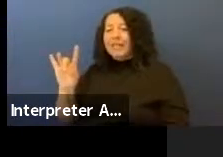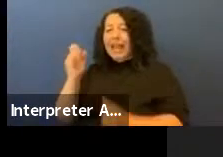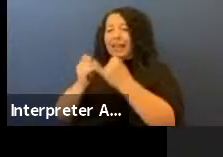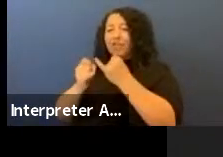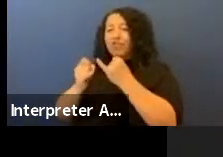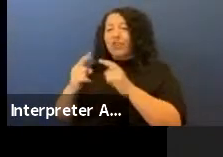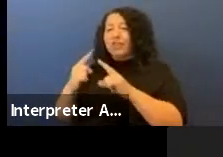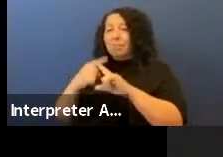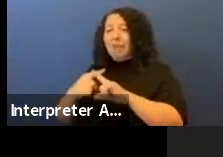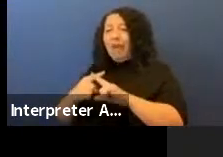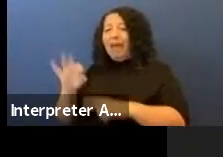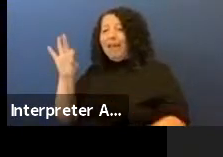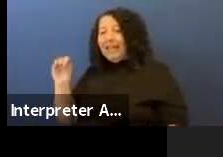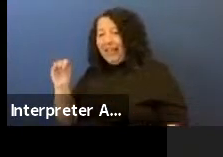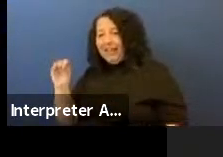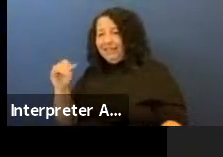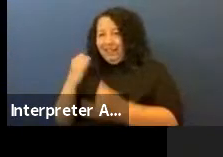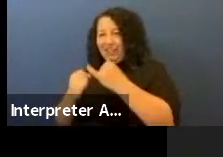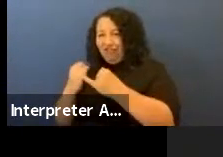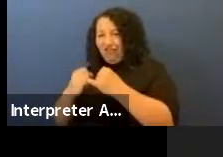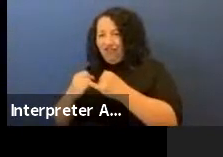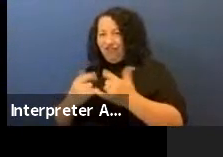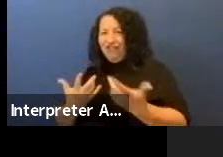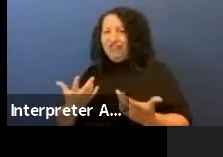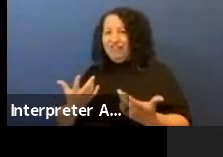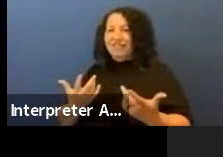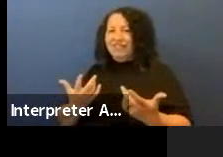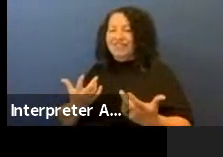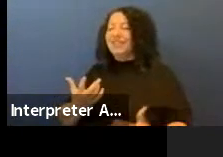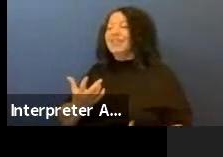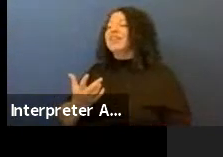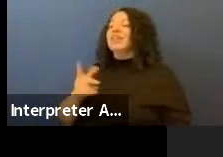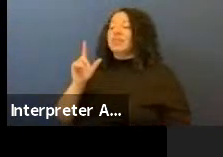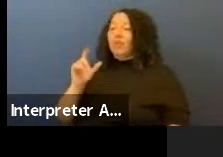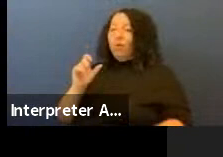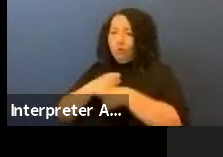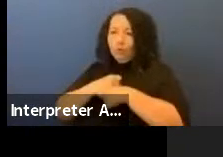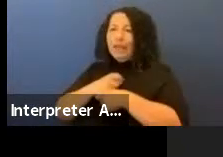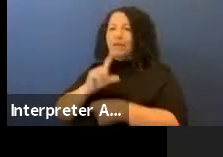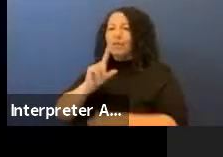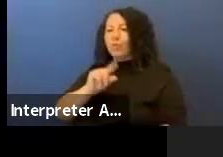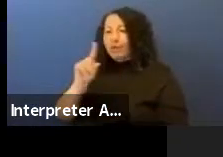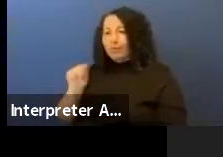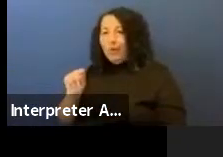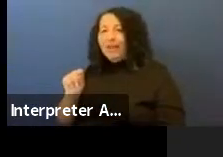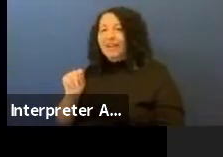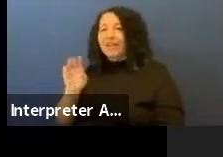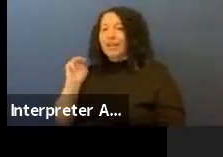2020 is when it was created and there are monoprints. The left